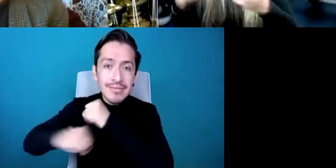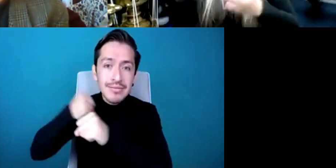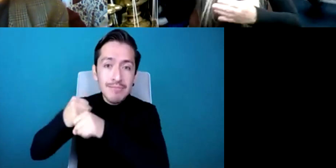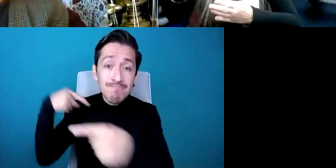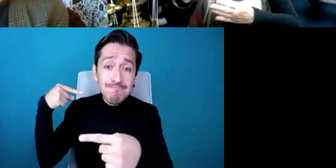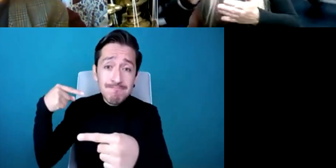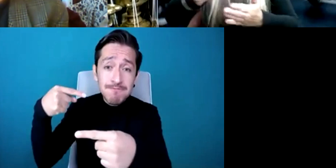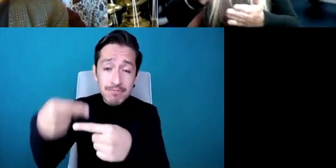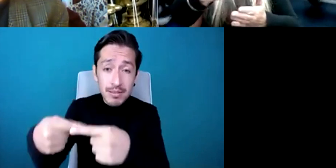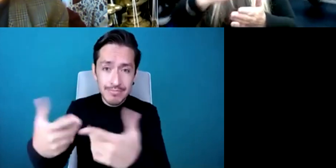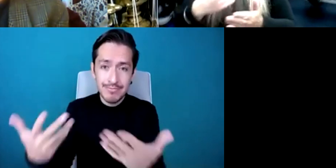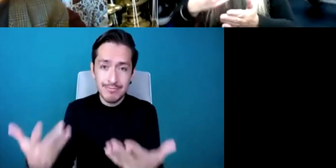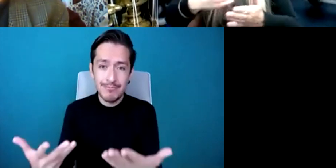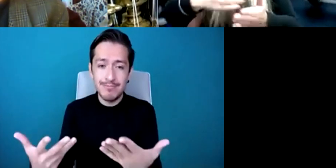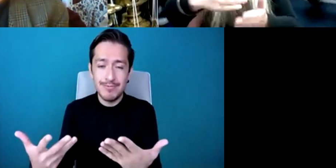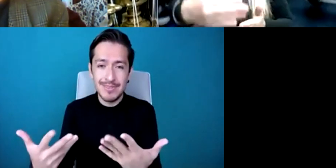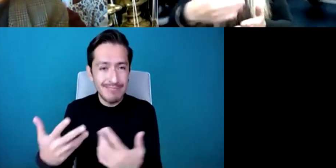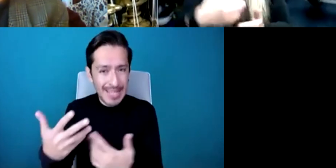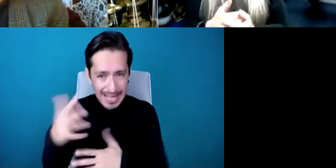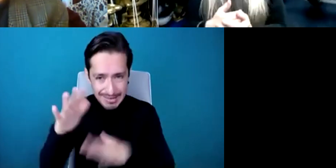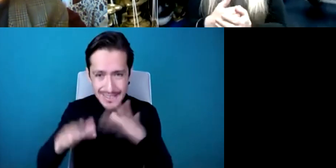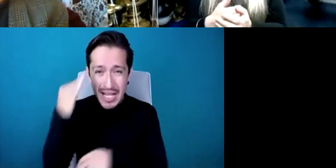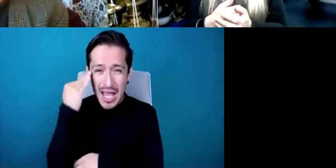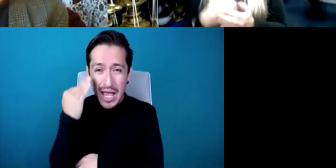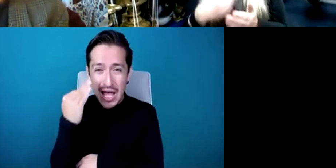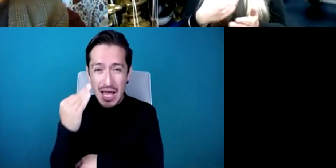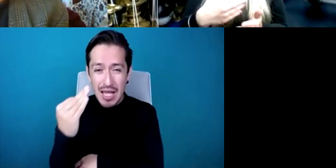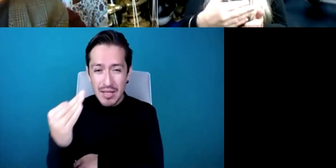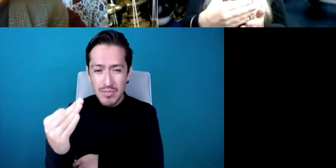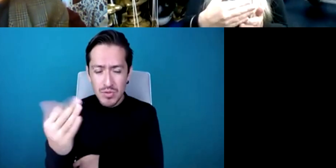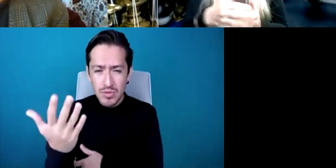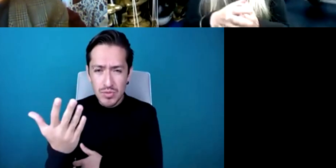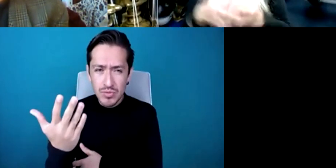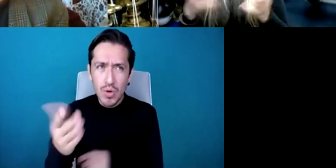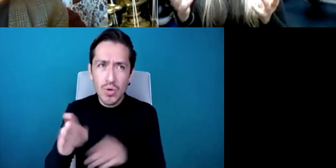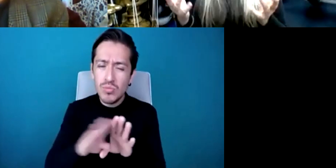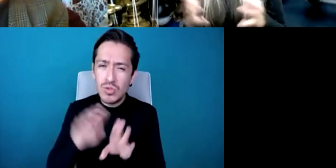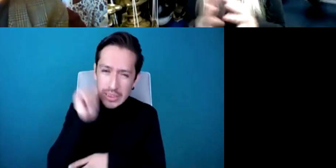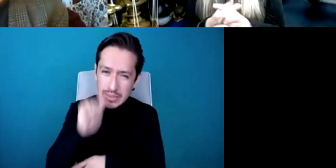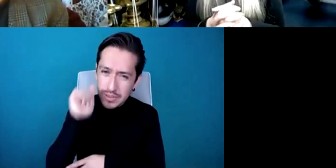it hasn't always been the same route all the way through it's really changed in america there used